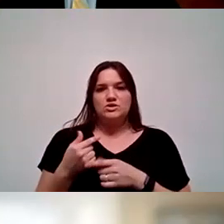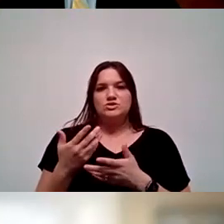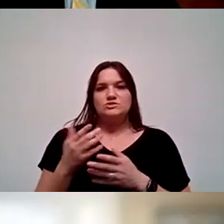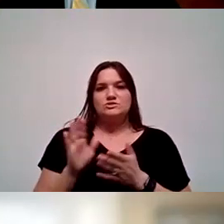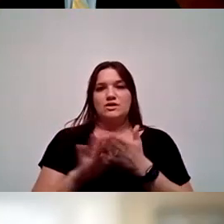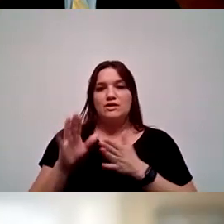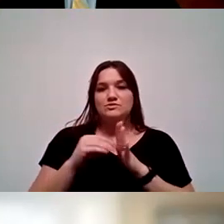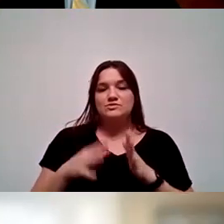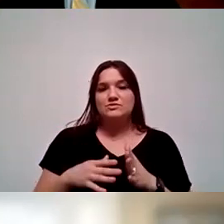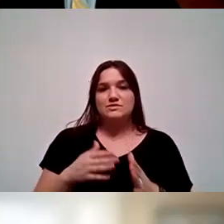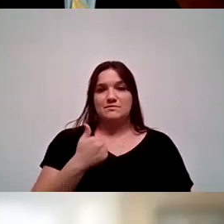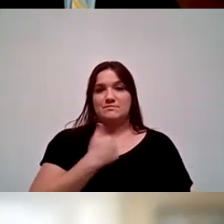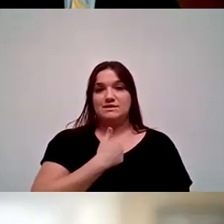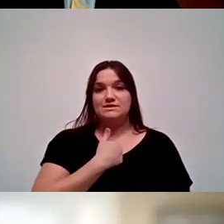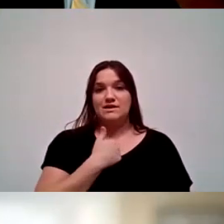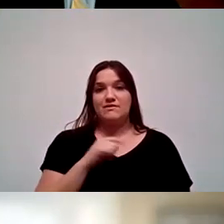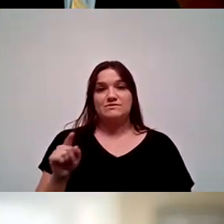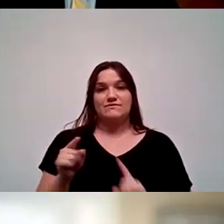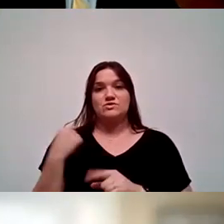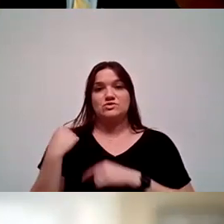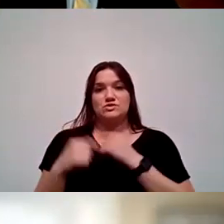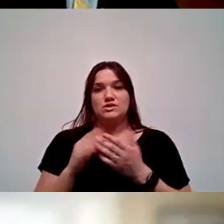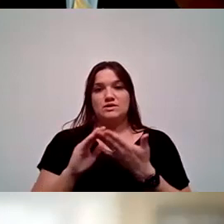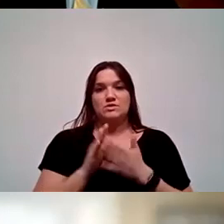And so I myself was a first generation community college student.